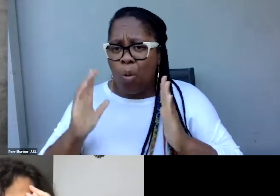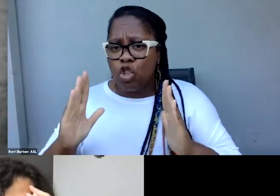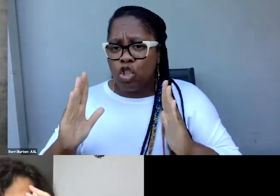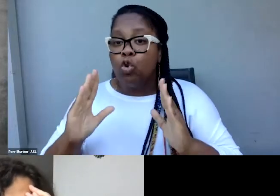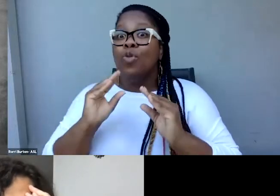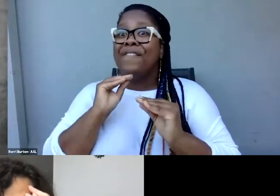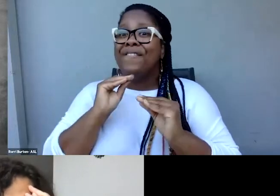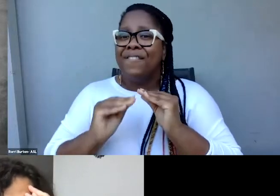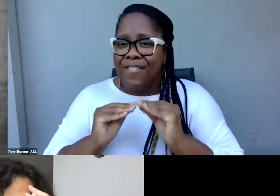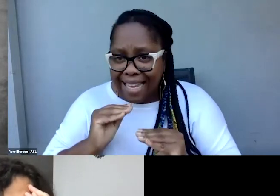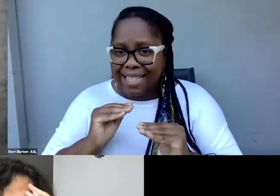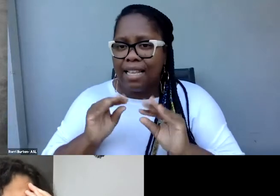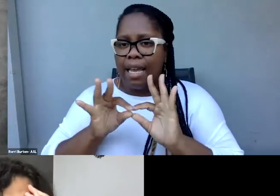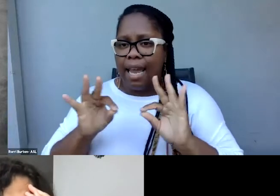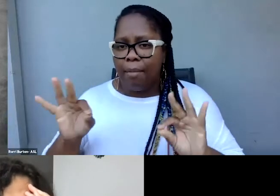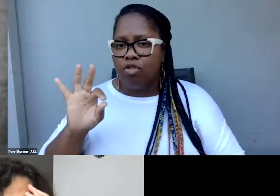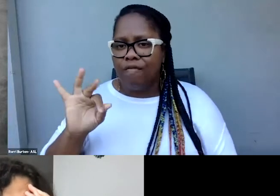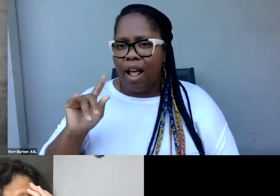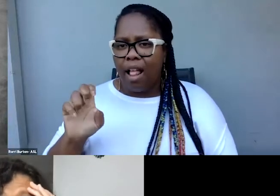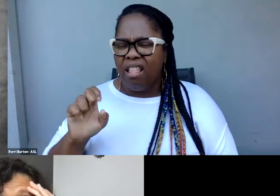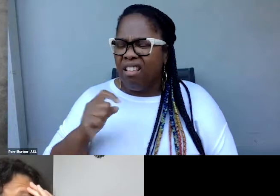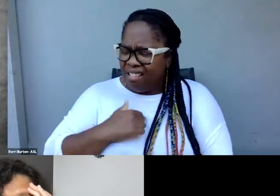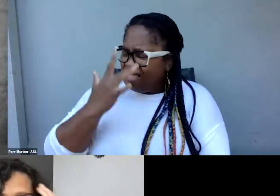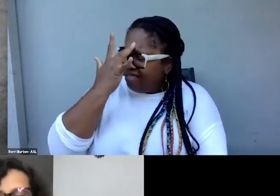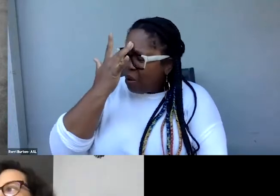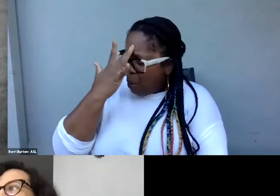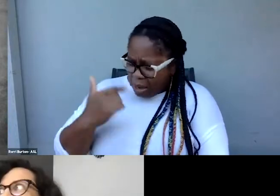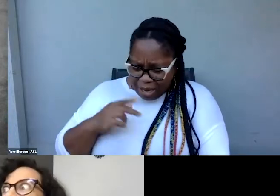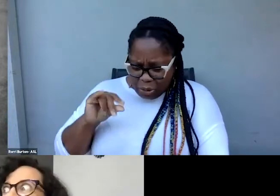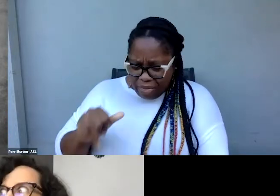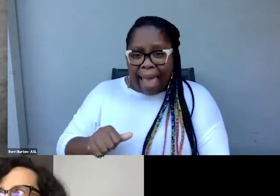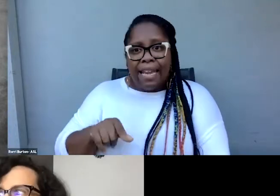Why don't I just throw it away and recaption the whole thing? It's faster.